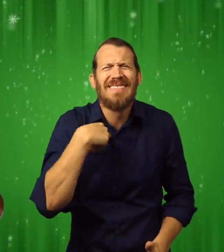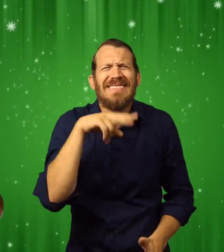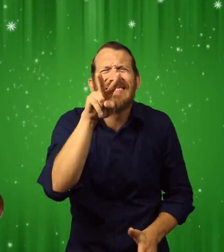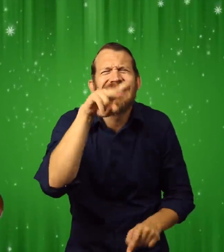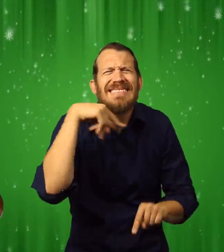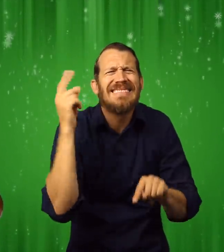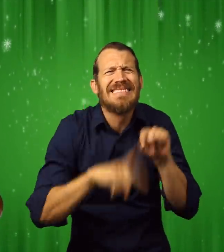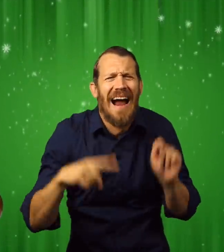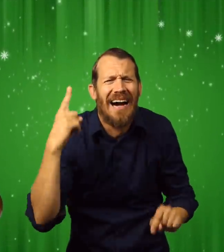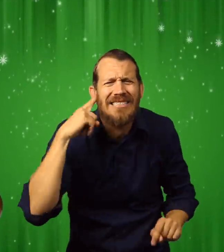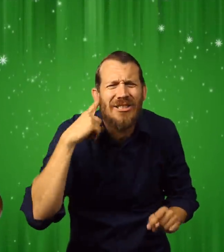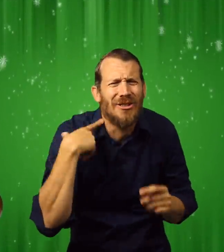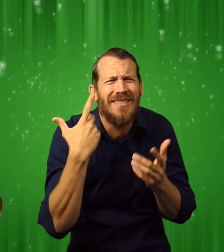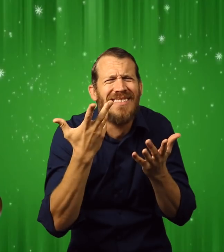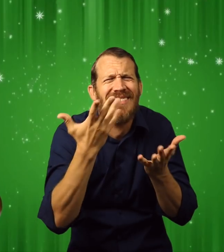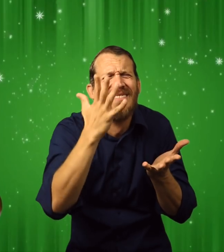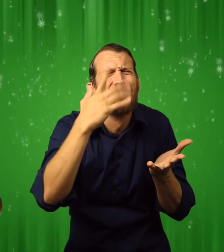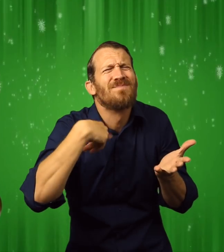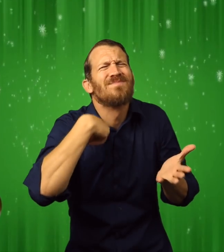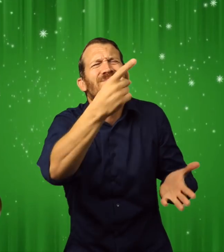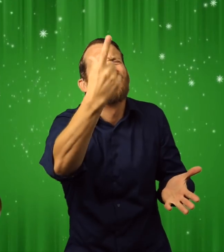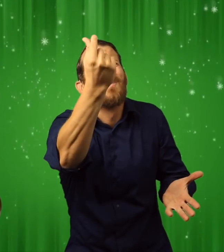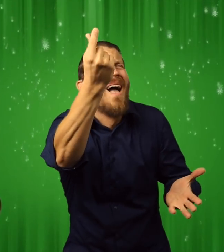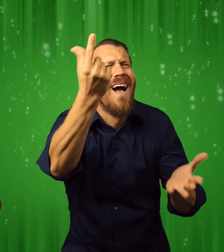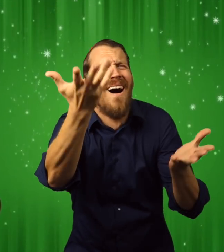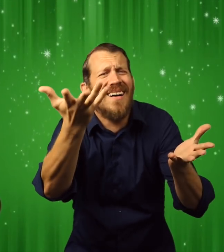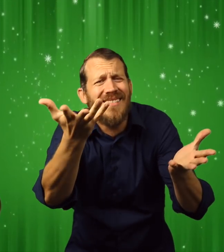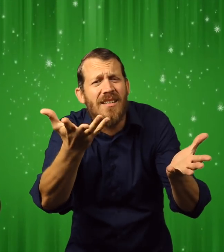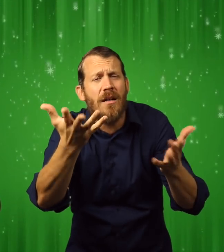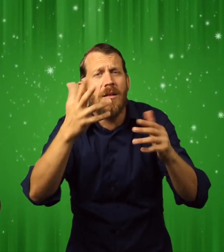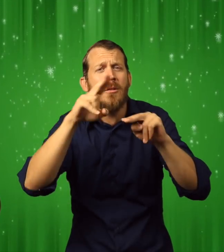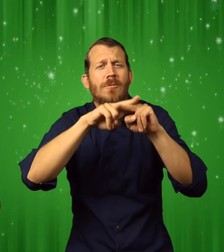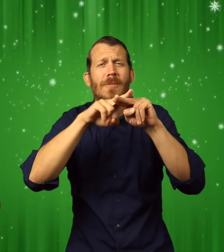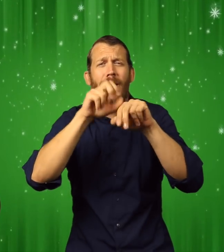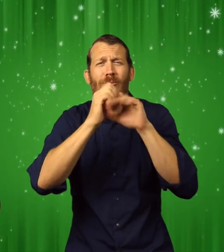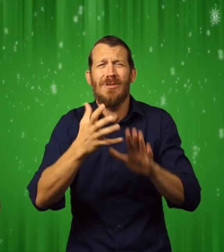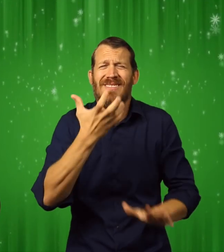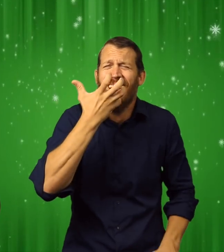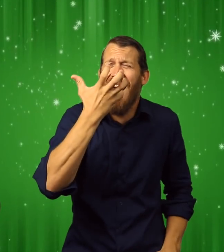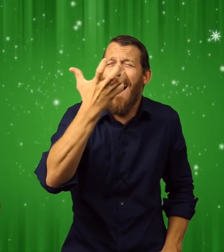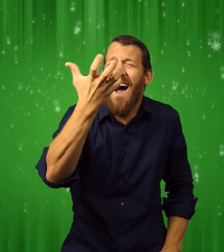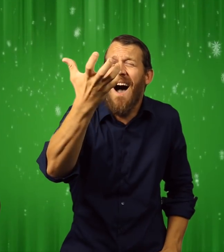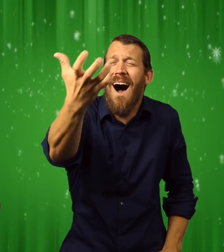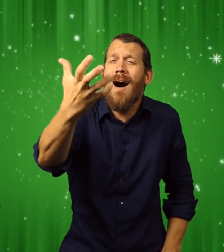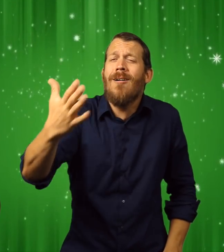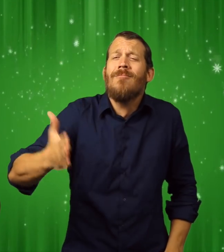"What," I yelled out. He cupped his hands around his mouth.